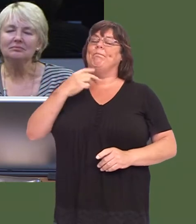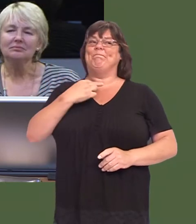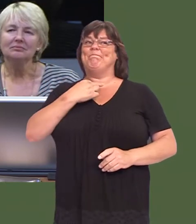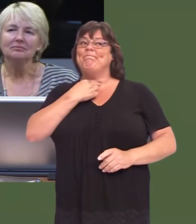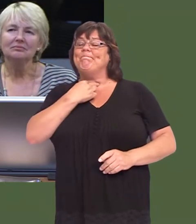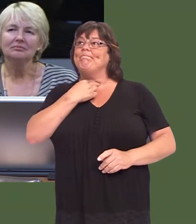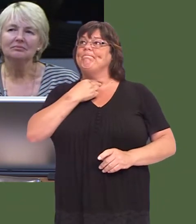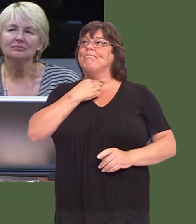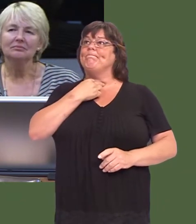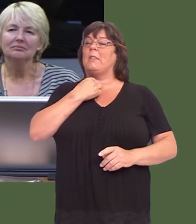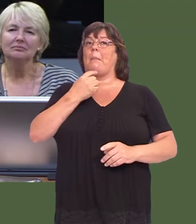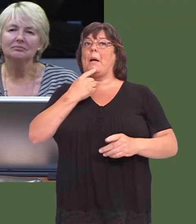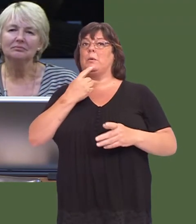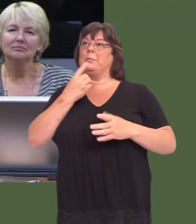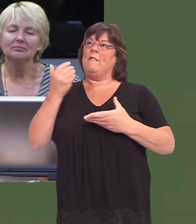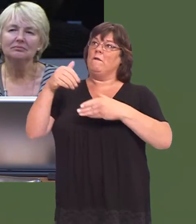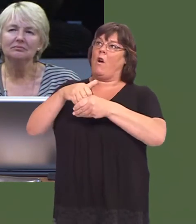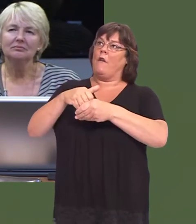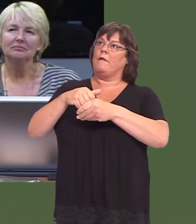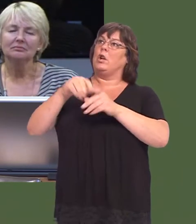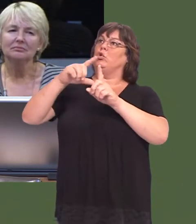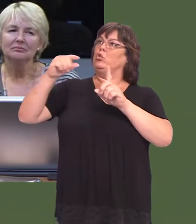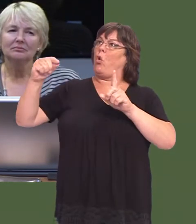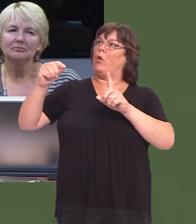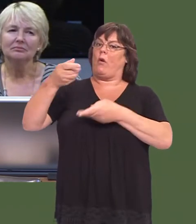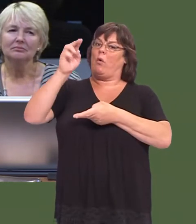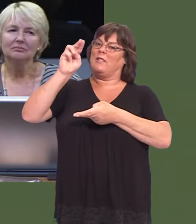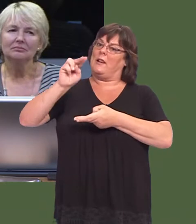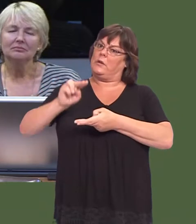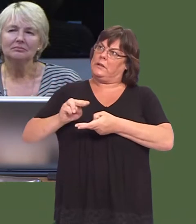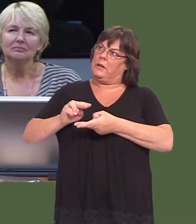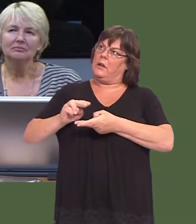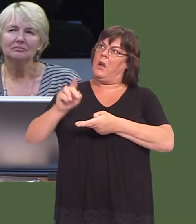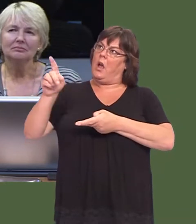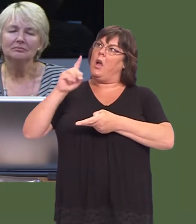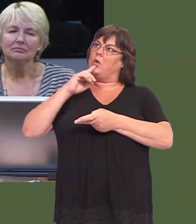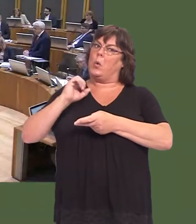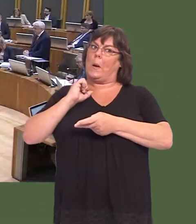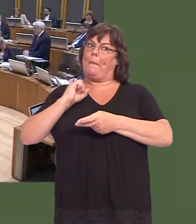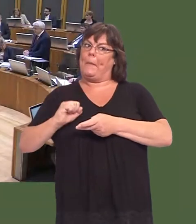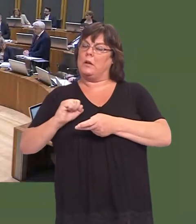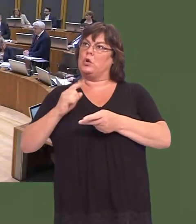implementing Tory austerity, and when will you commit to lifting the NHS pay cap?